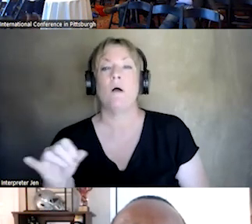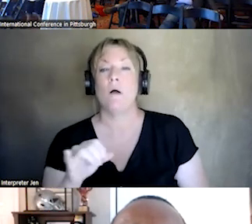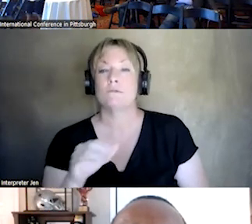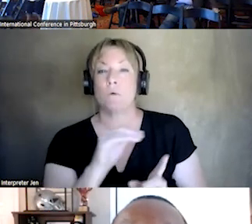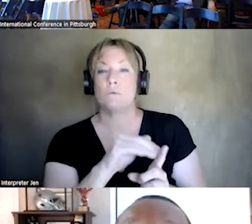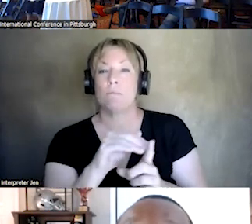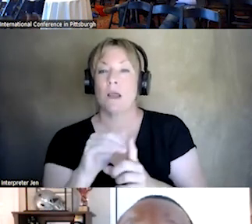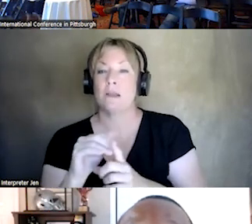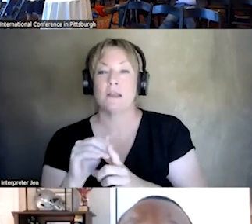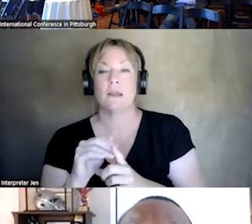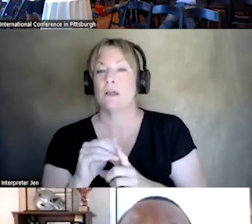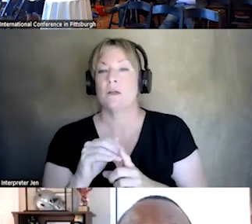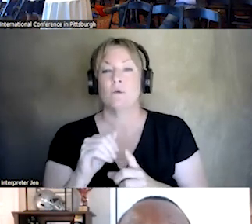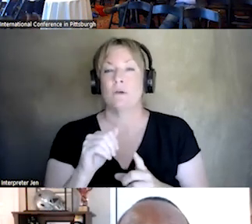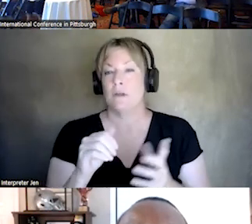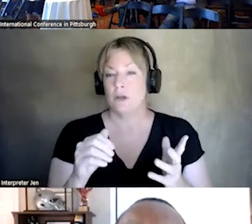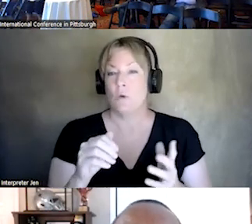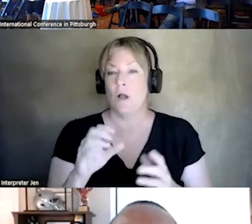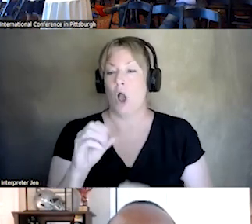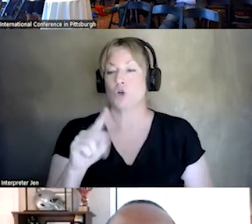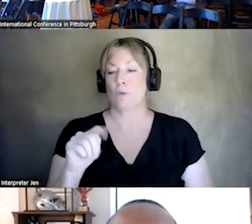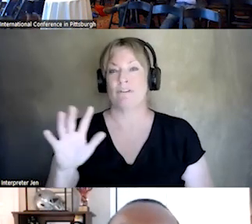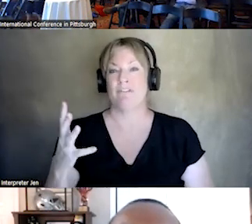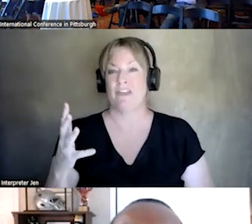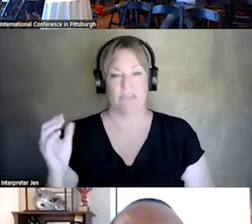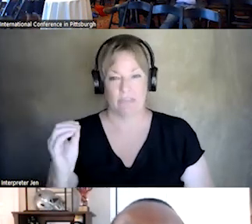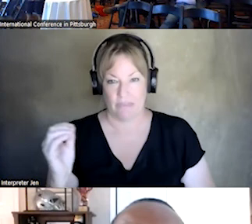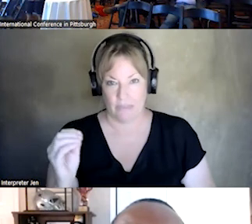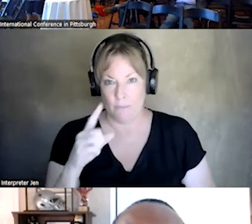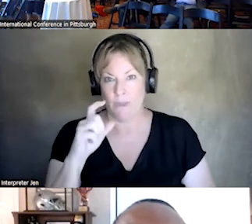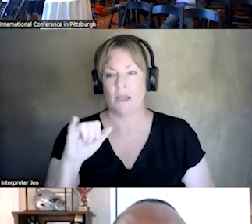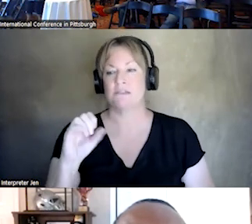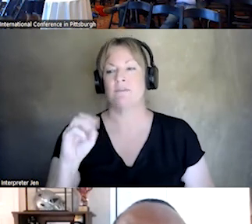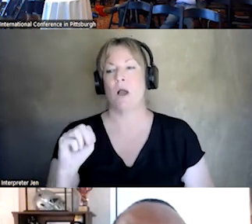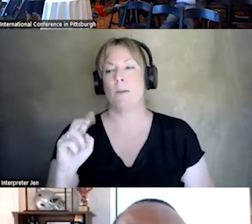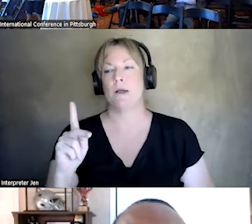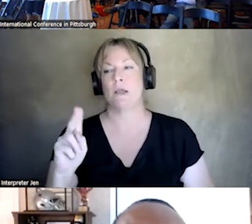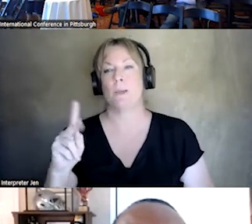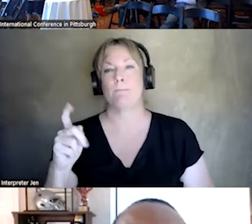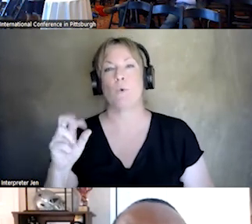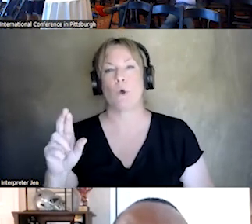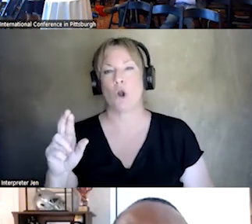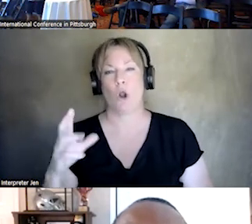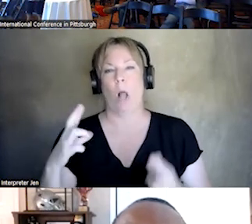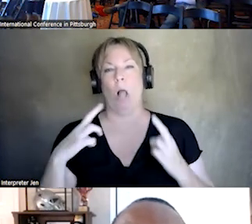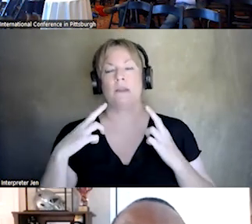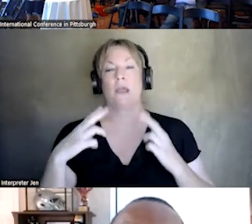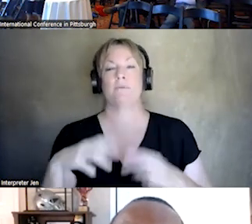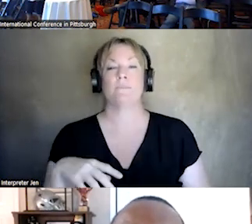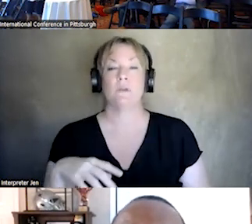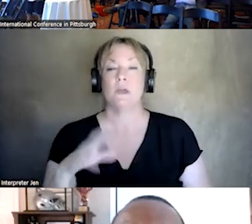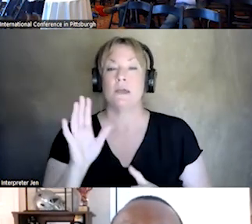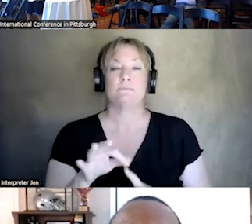WILL NOT BE A CRISIS JAM, OCTOBER 5th, DUE TO YOM KIPPUR, 100th EPISODE OF THE CRISIS JAM